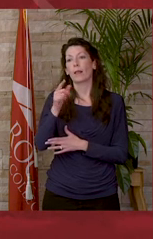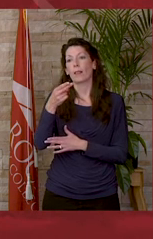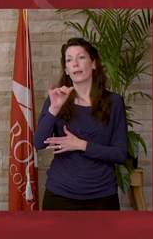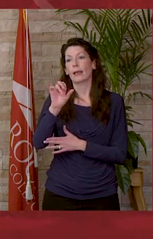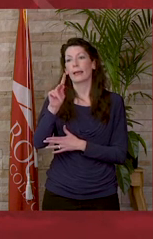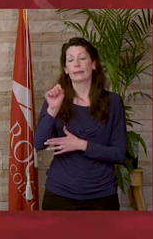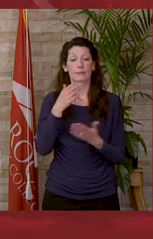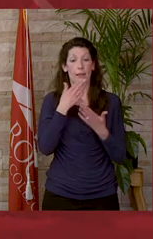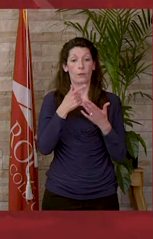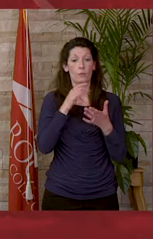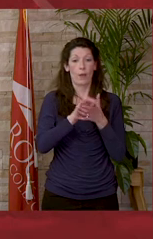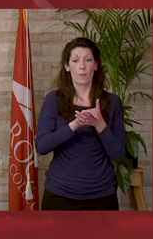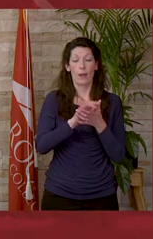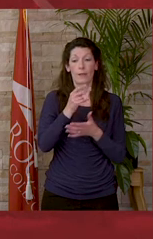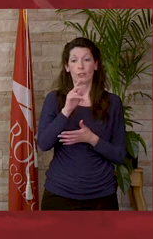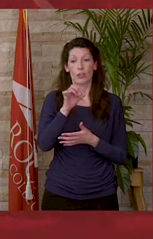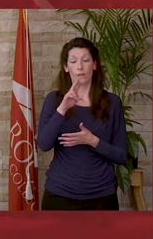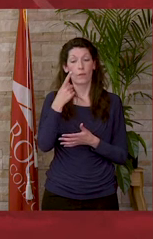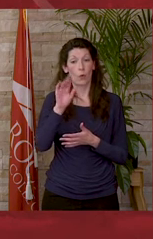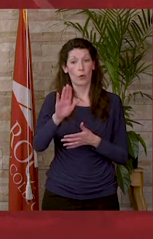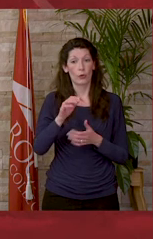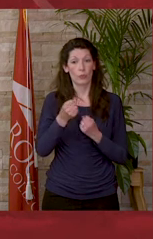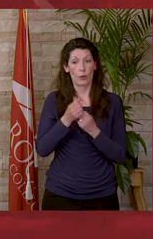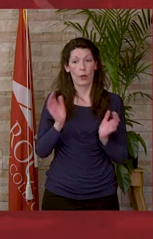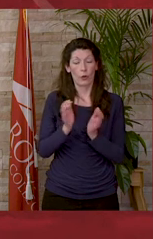you to my wife Jennifer for her support and encouragement throughout my college studies.